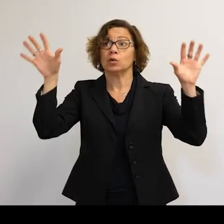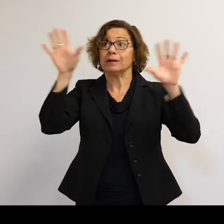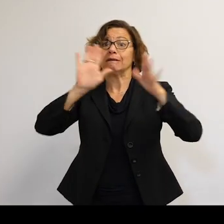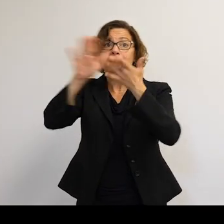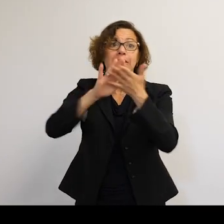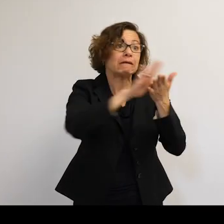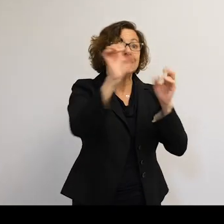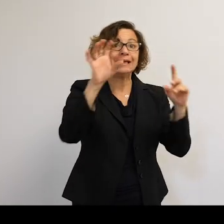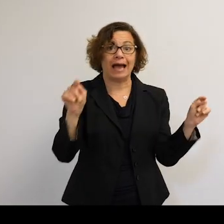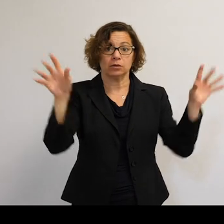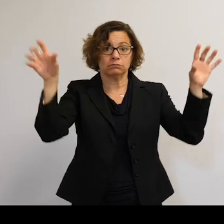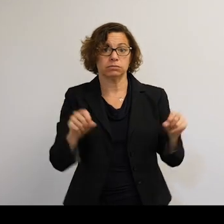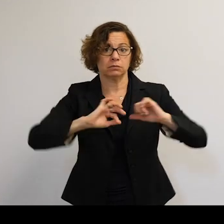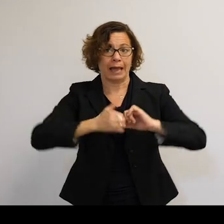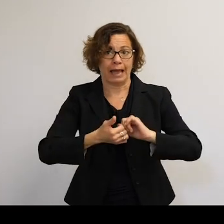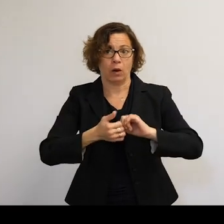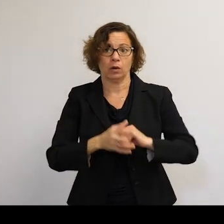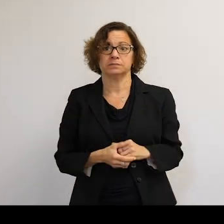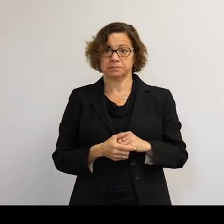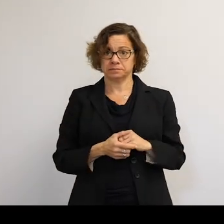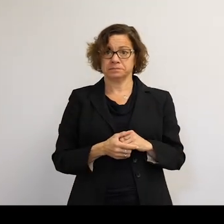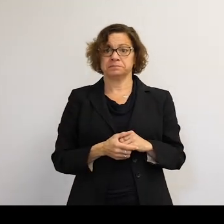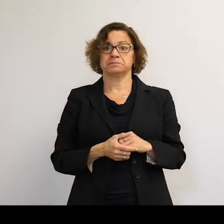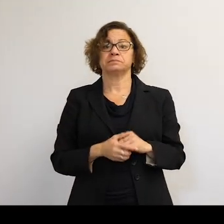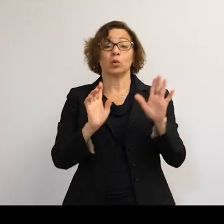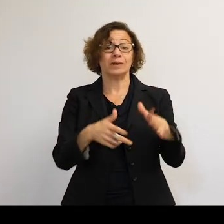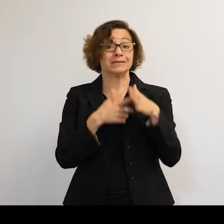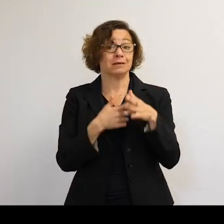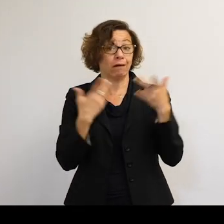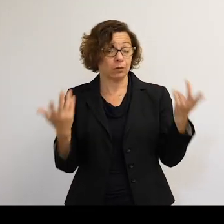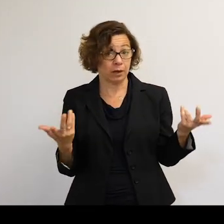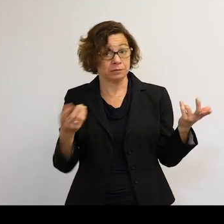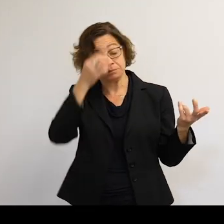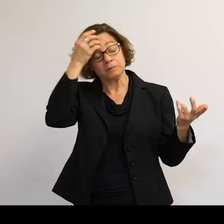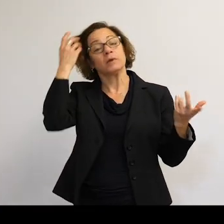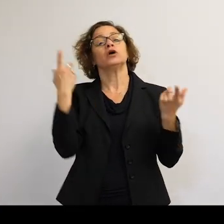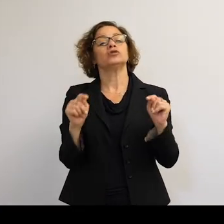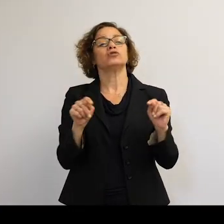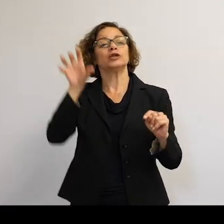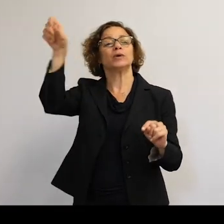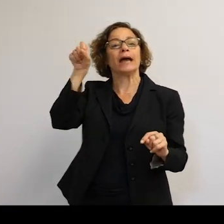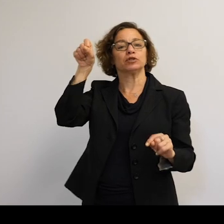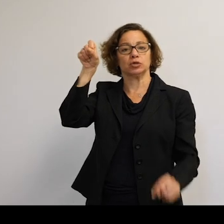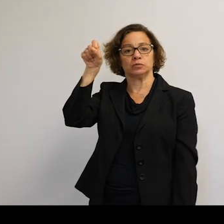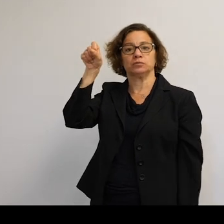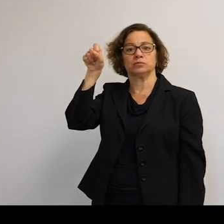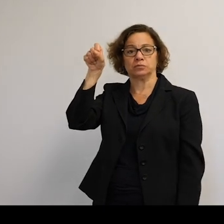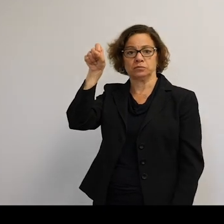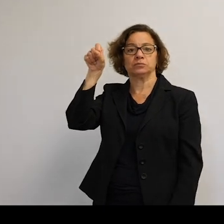Is a common question. So we can start by trying to capture a satellite